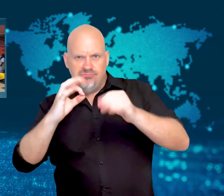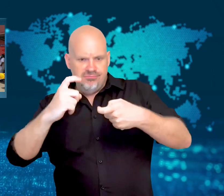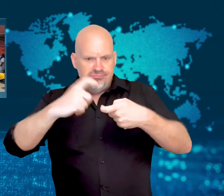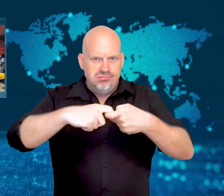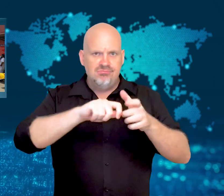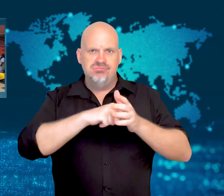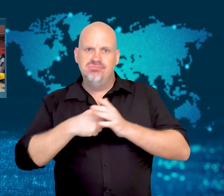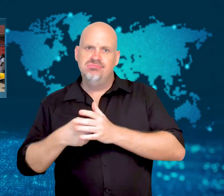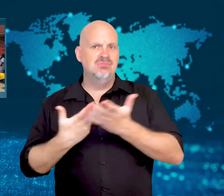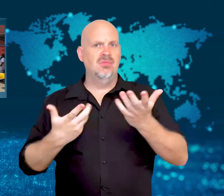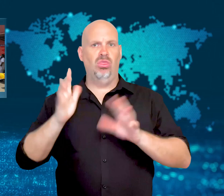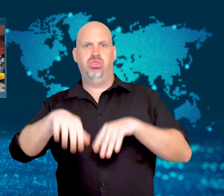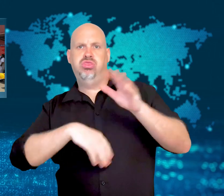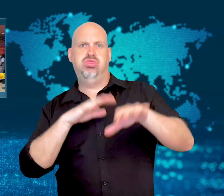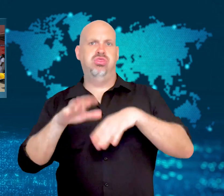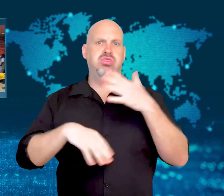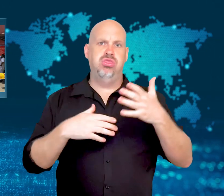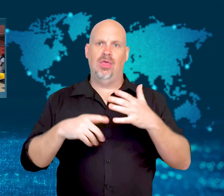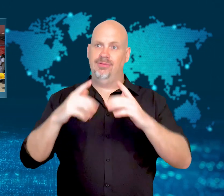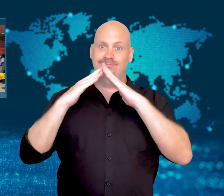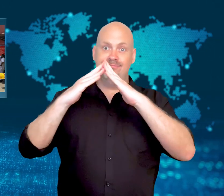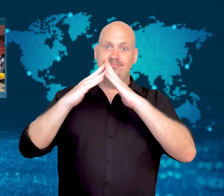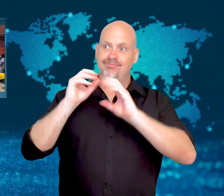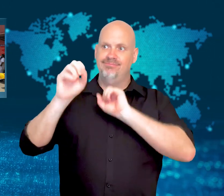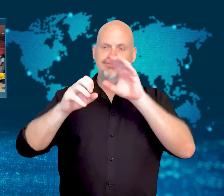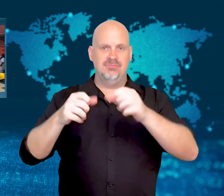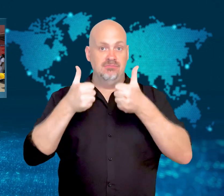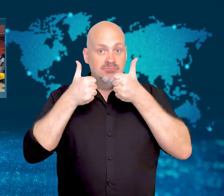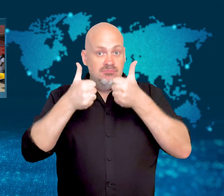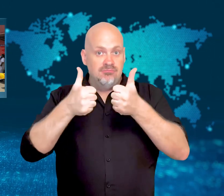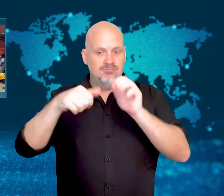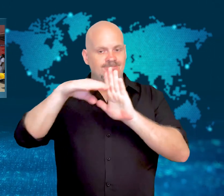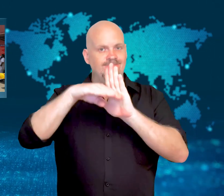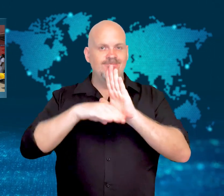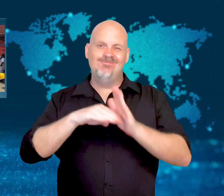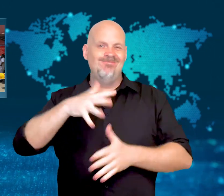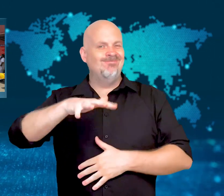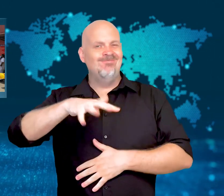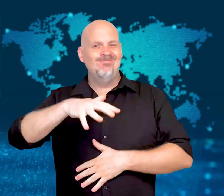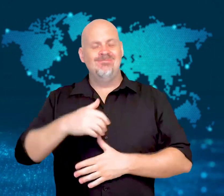high industrial safety standards for its storage facilities.